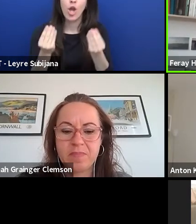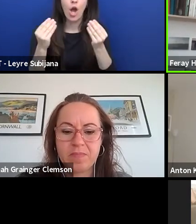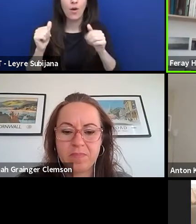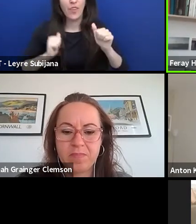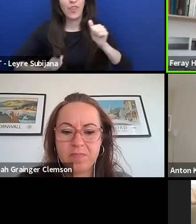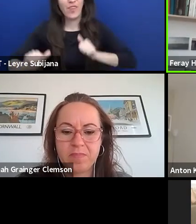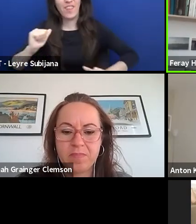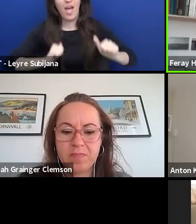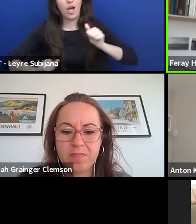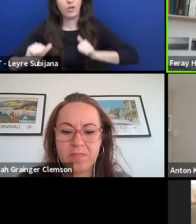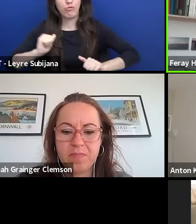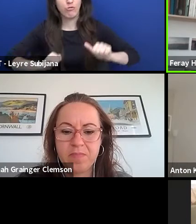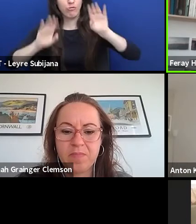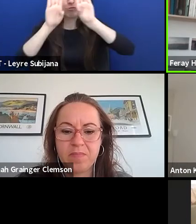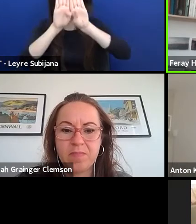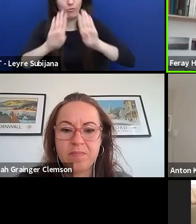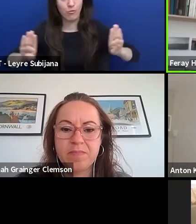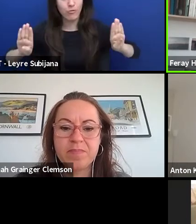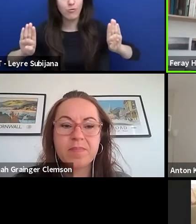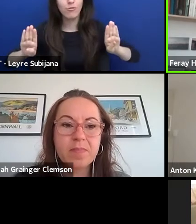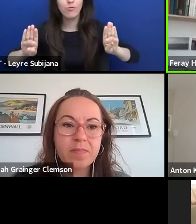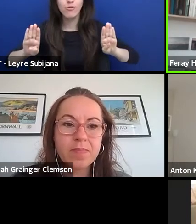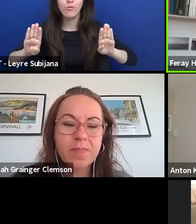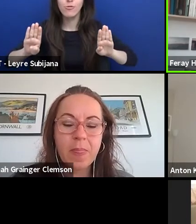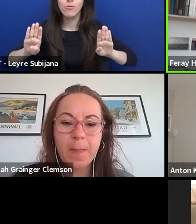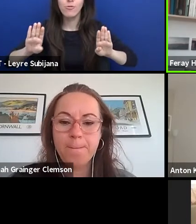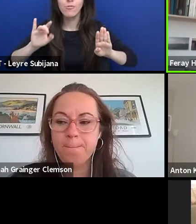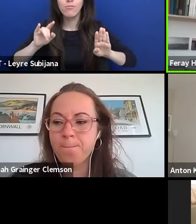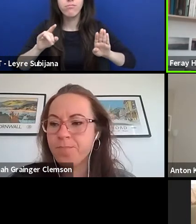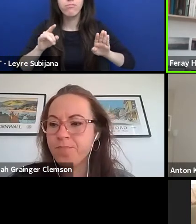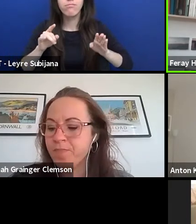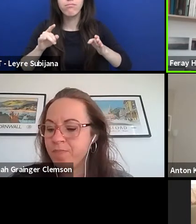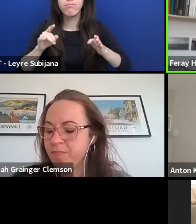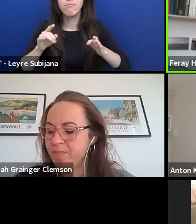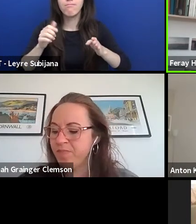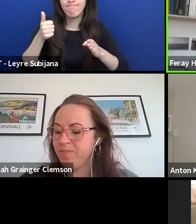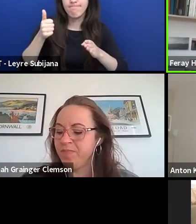as speakers of their own that has to be taken seriously.